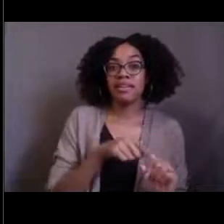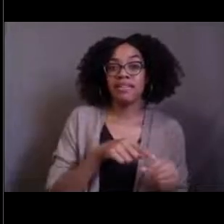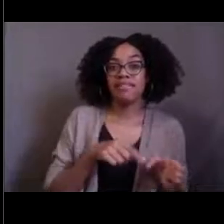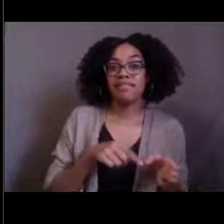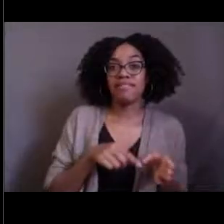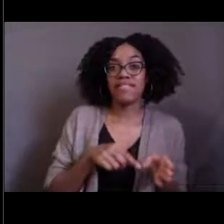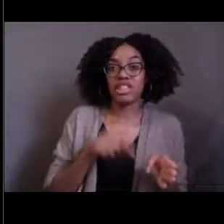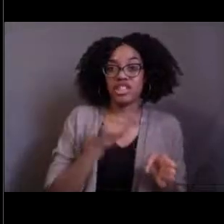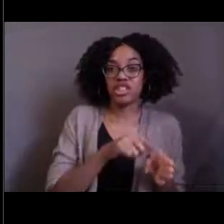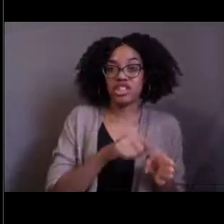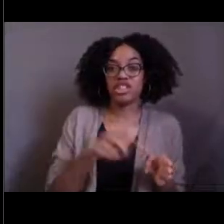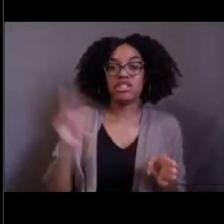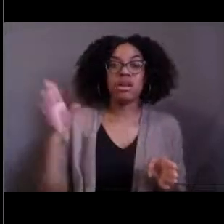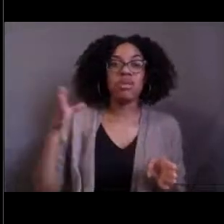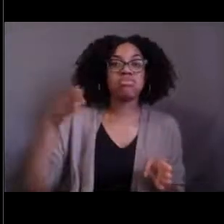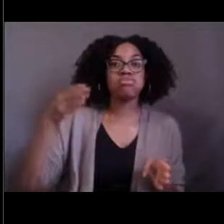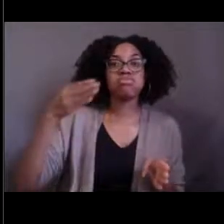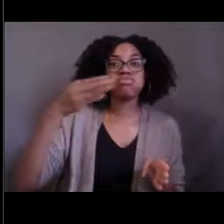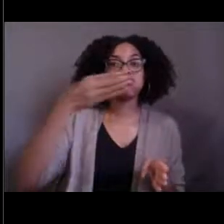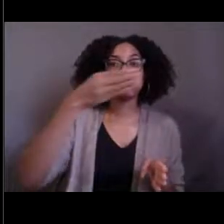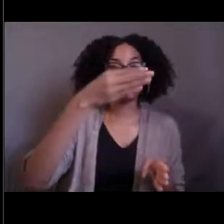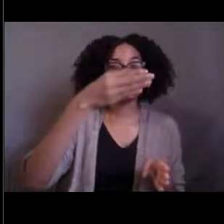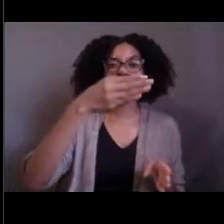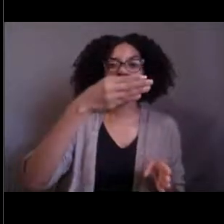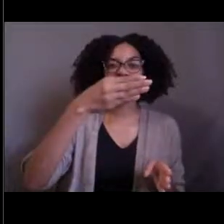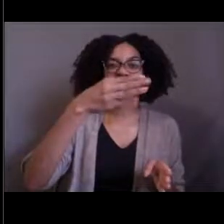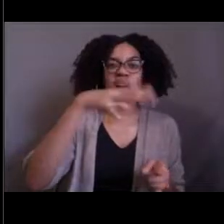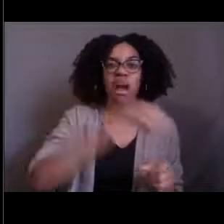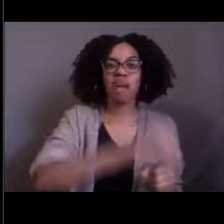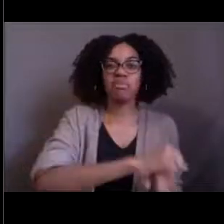and let's see, Michelle thought that the fish ate something.